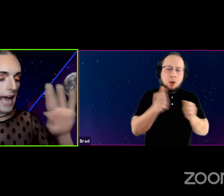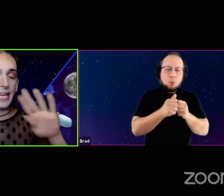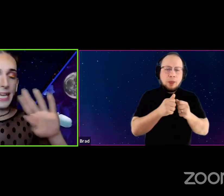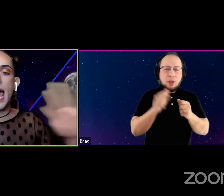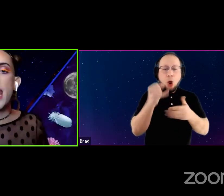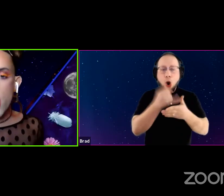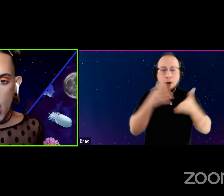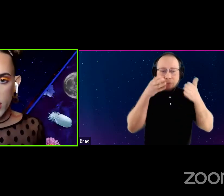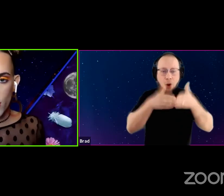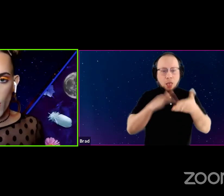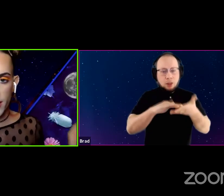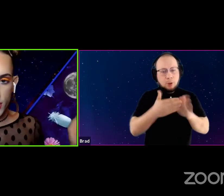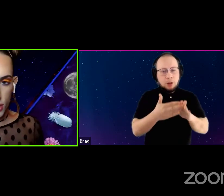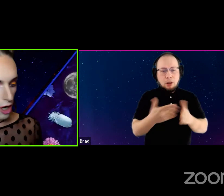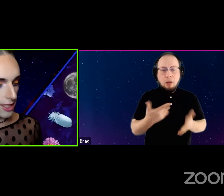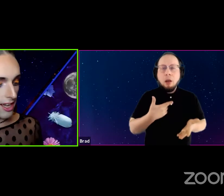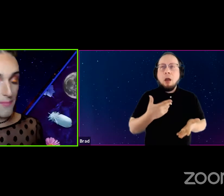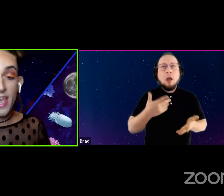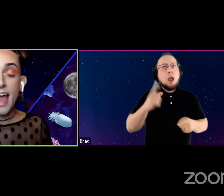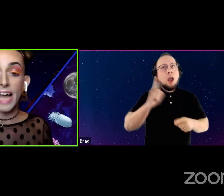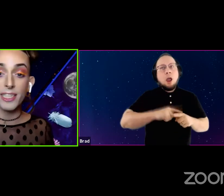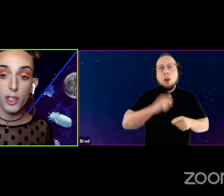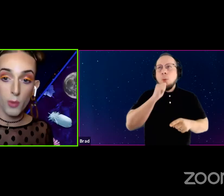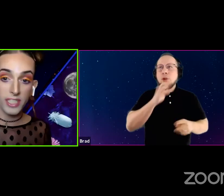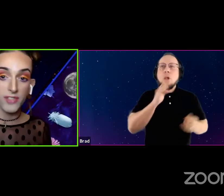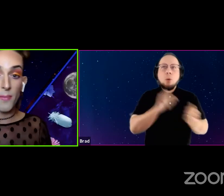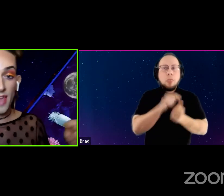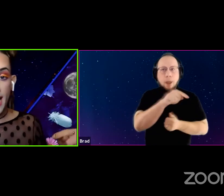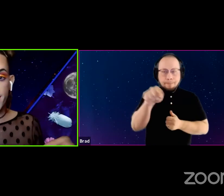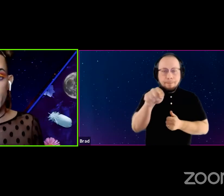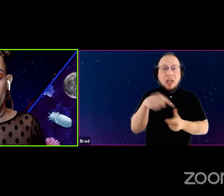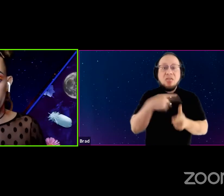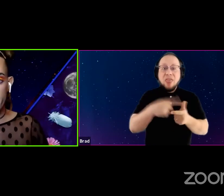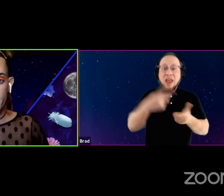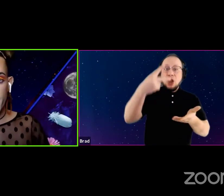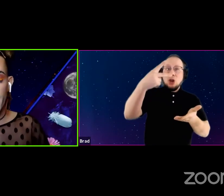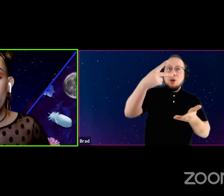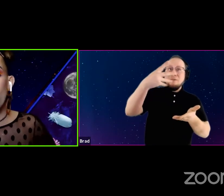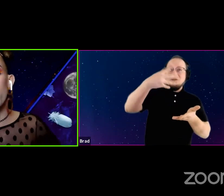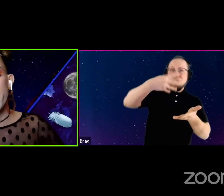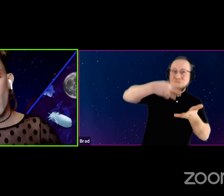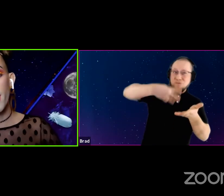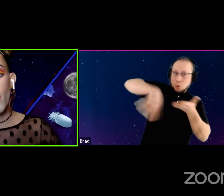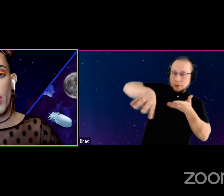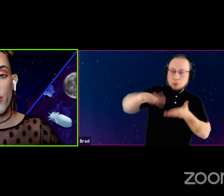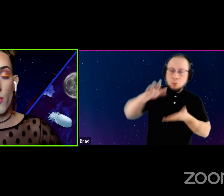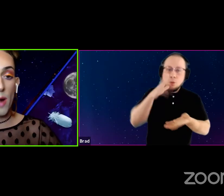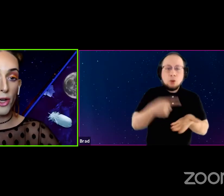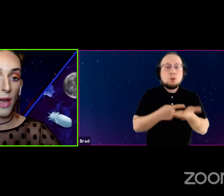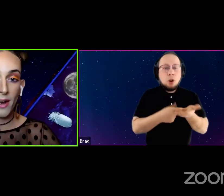I cannot wait to talk to them. And then two weeks from that. So four weeks from today we'll be talking with Robert O'Hara